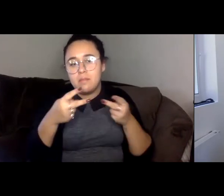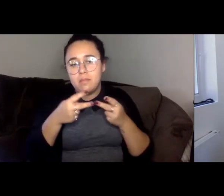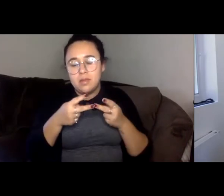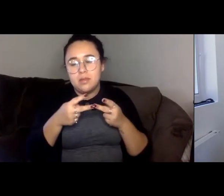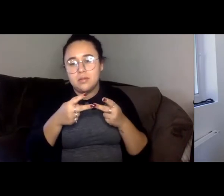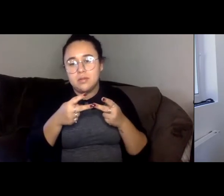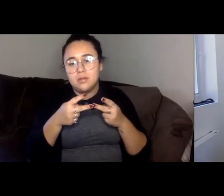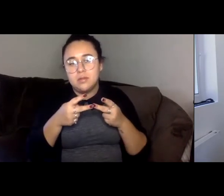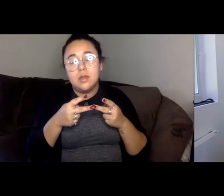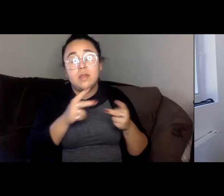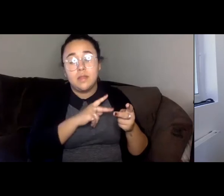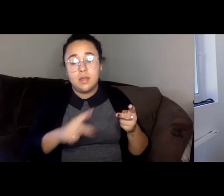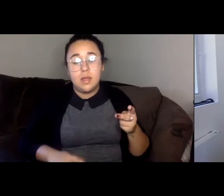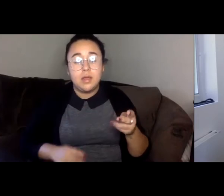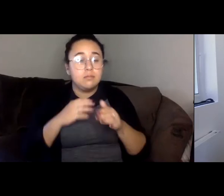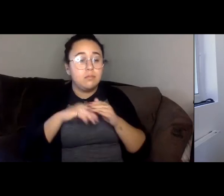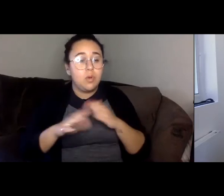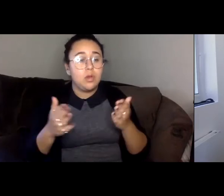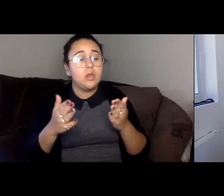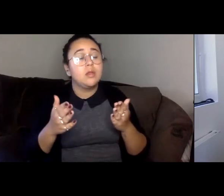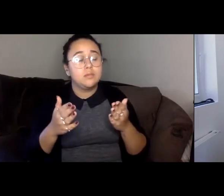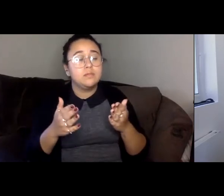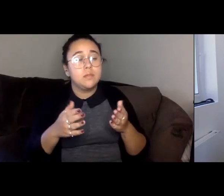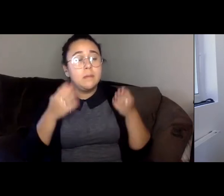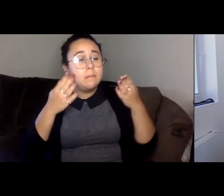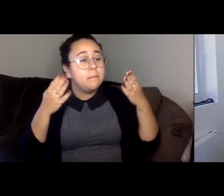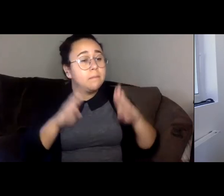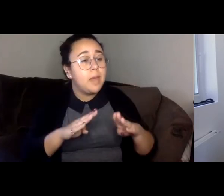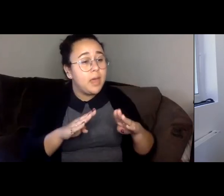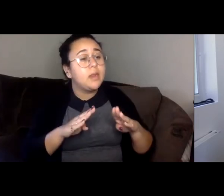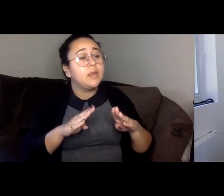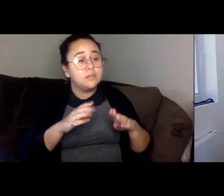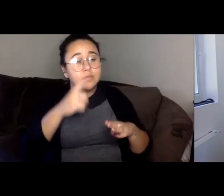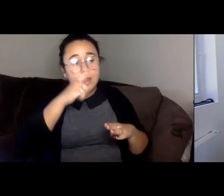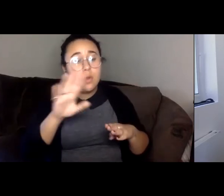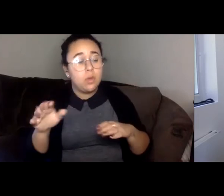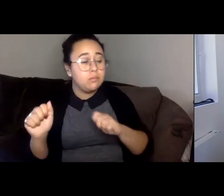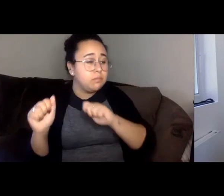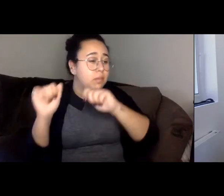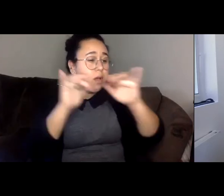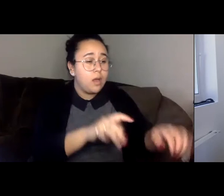born here, betting rightly, the Thais would pilgrimage to Cambridge, Massachusetts.